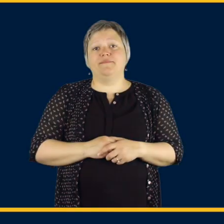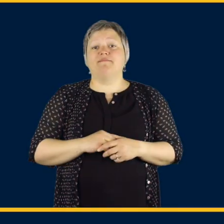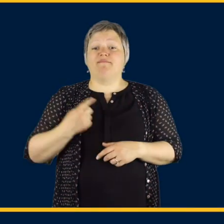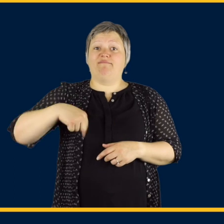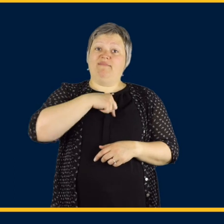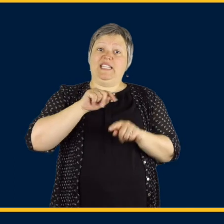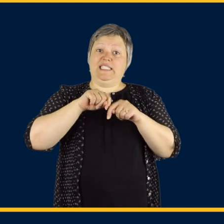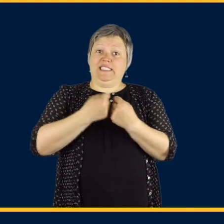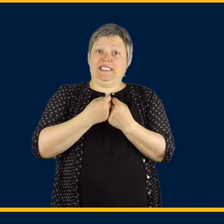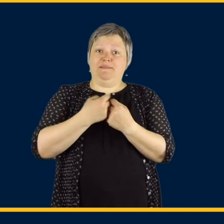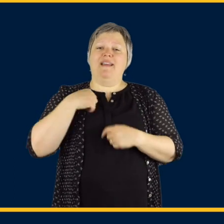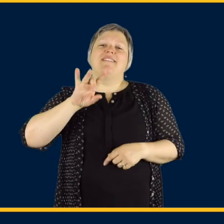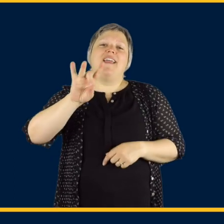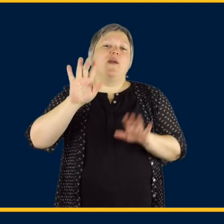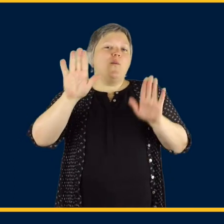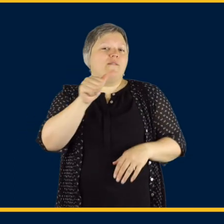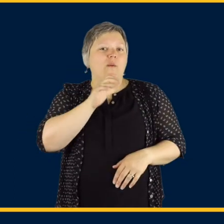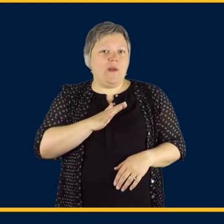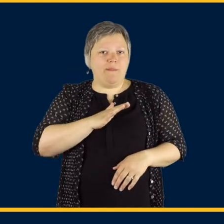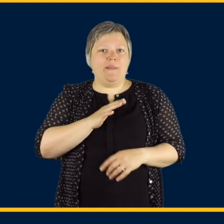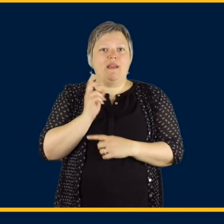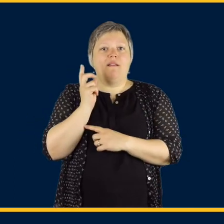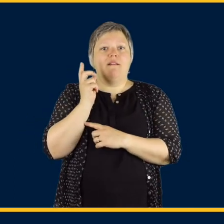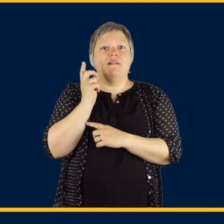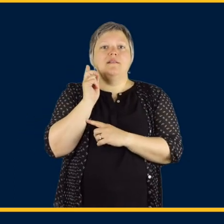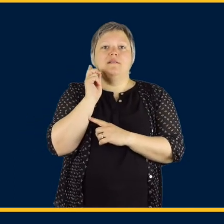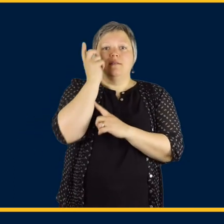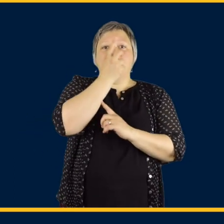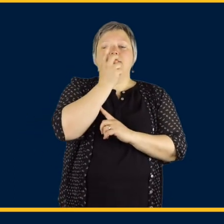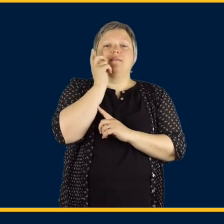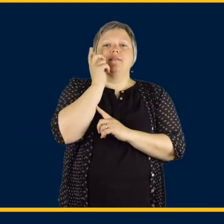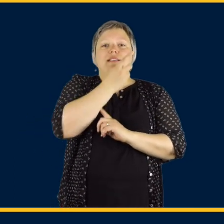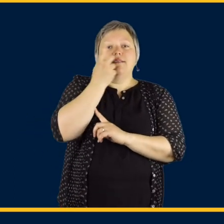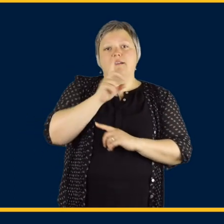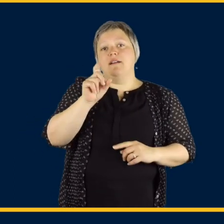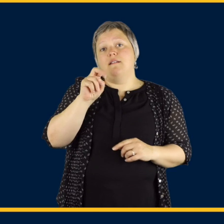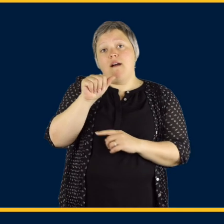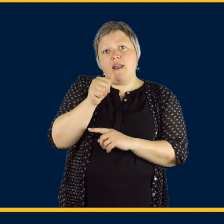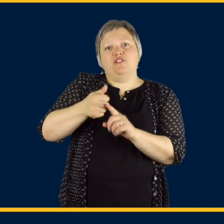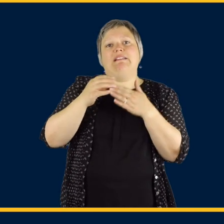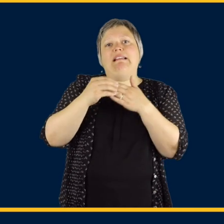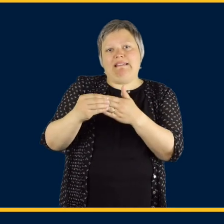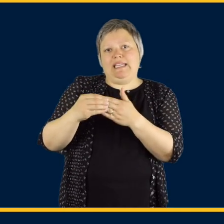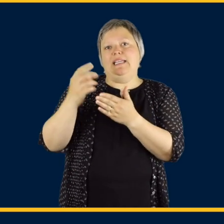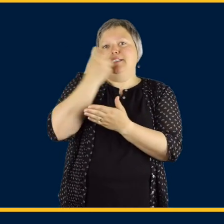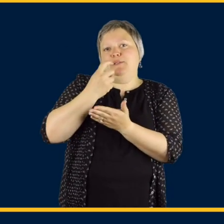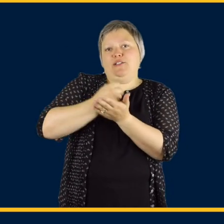Our team consists of eight wonderful women. Donna is the Lead Speech Language Pathologist who works in the main building, along with